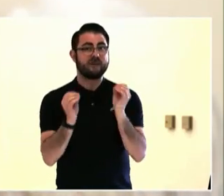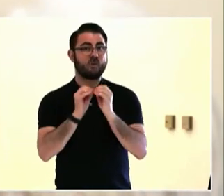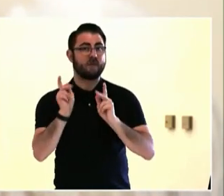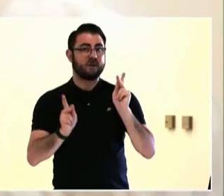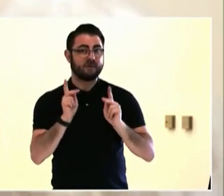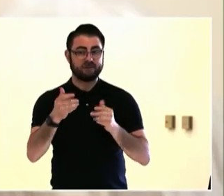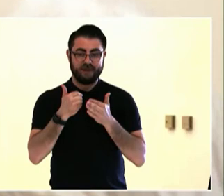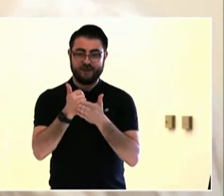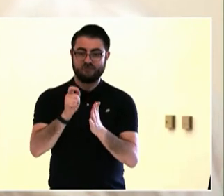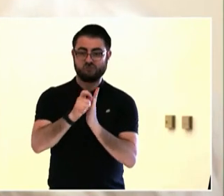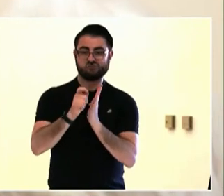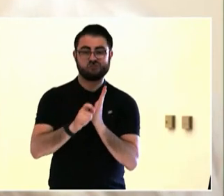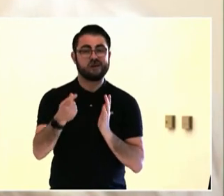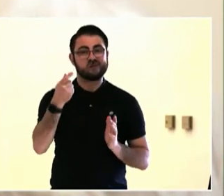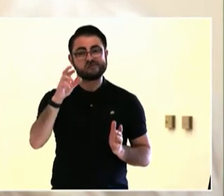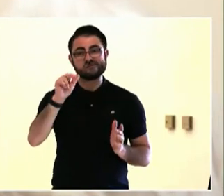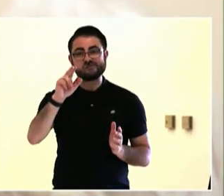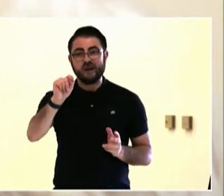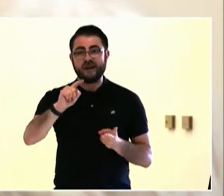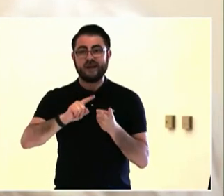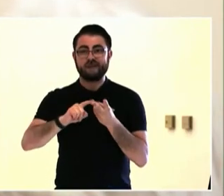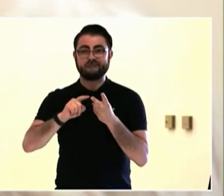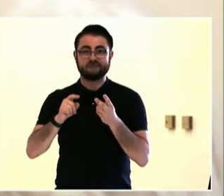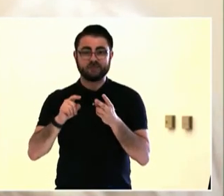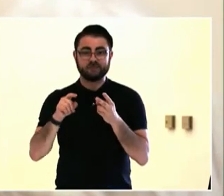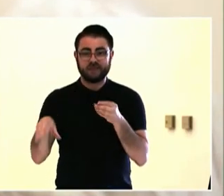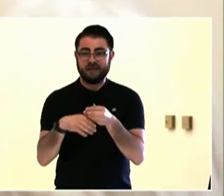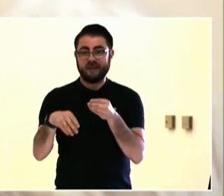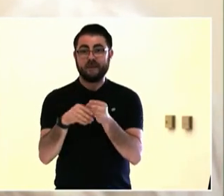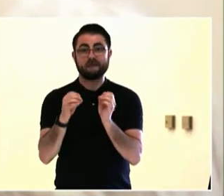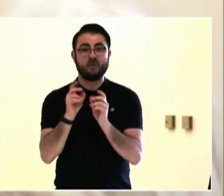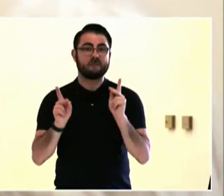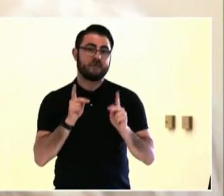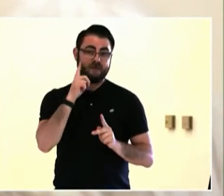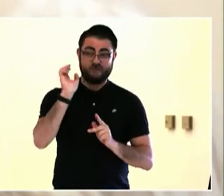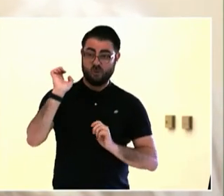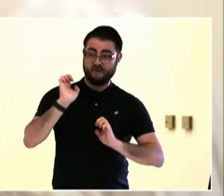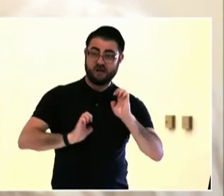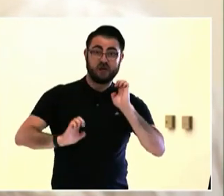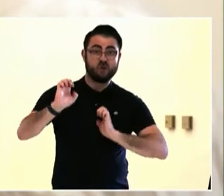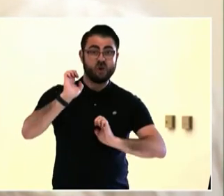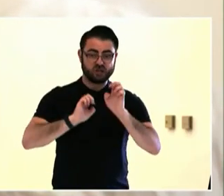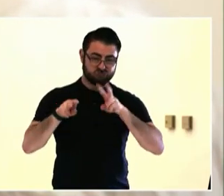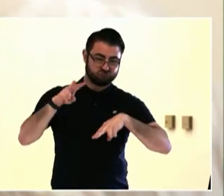she said, "my Portland was very black."